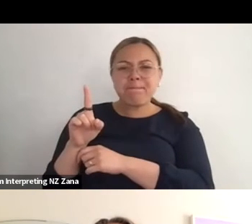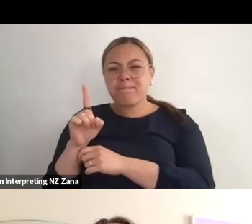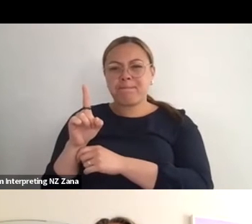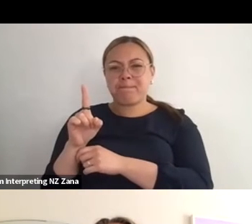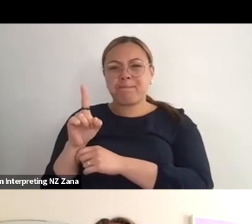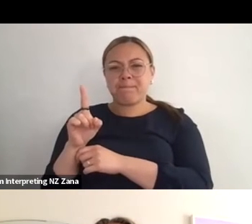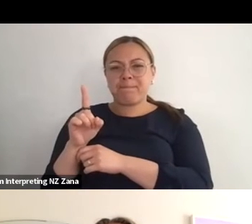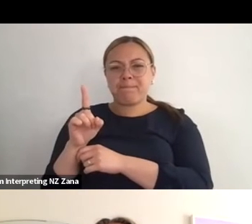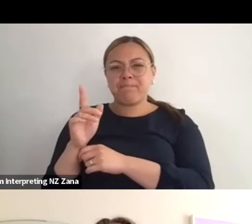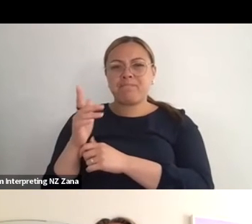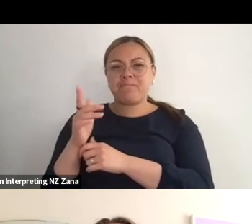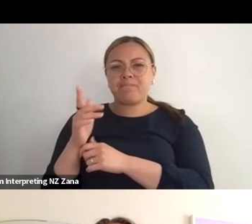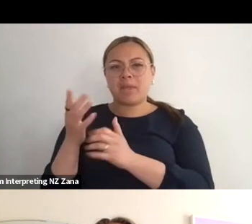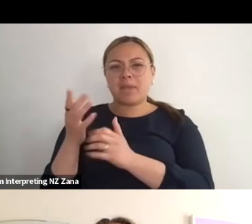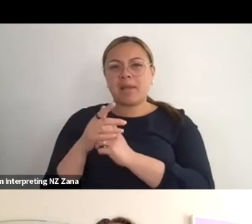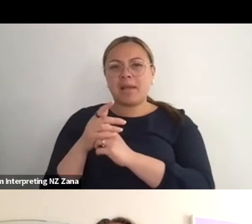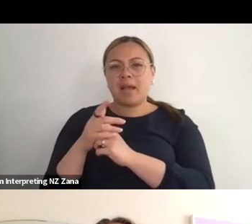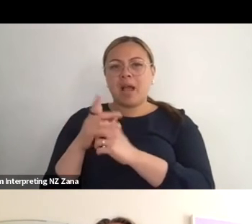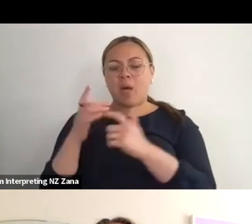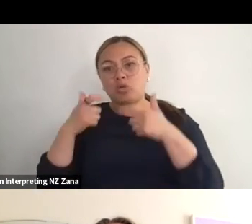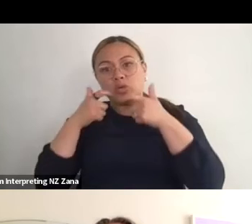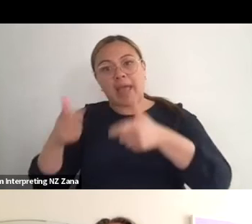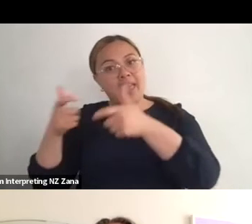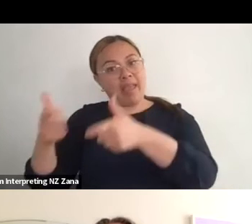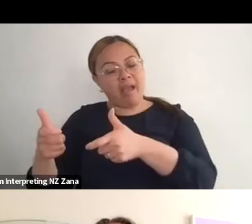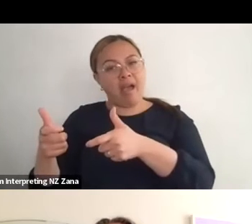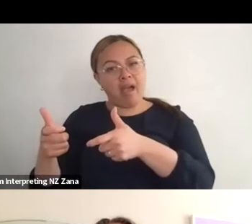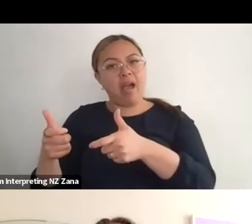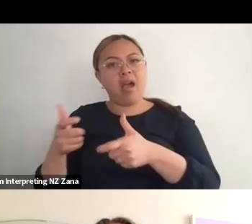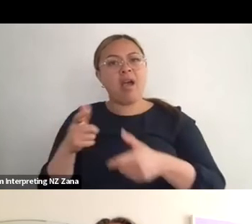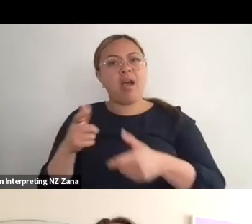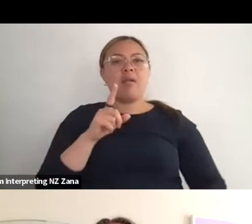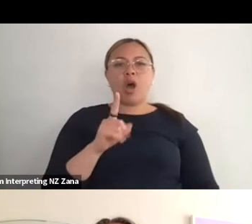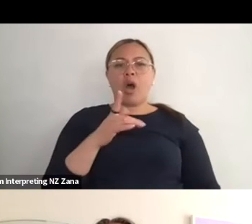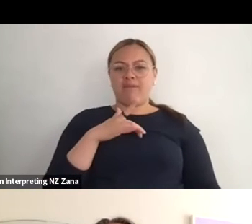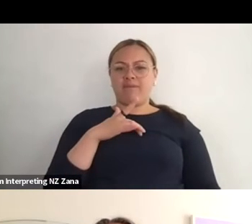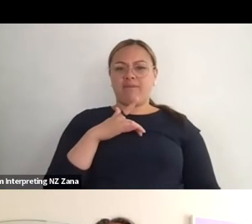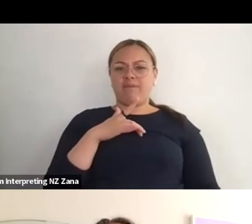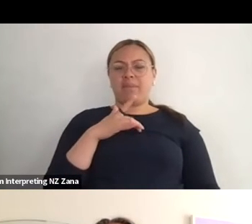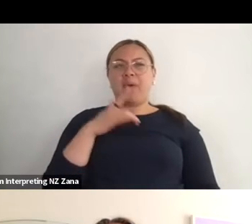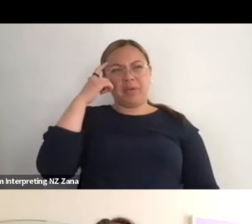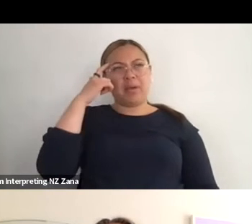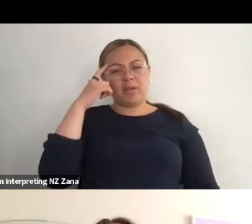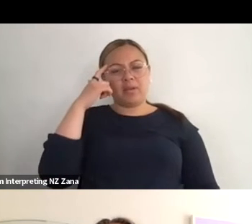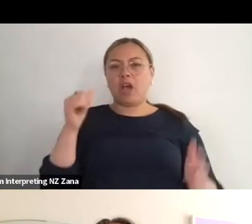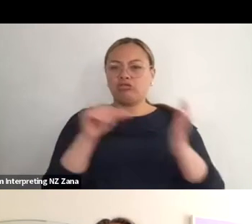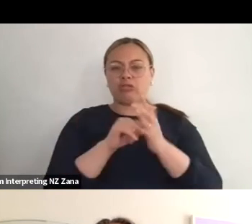want to take care of. But I think I struggle to know how to take care of myself in that,